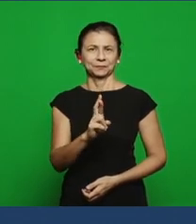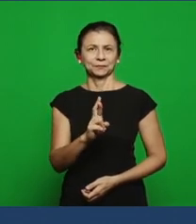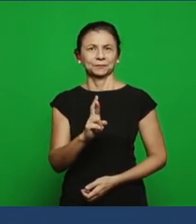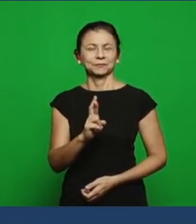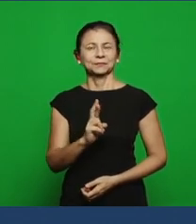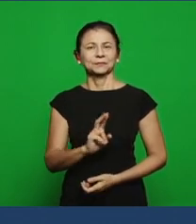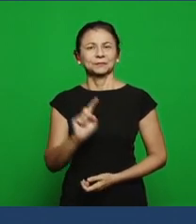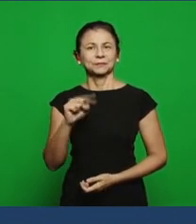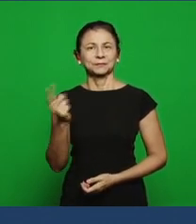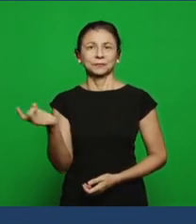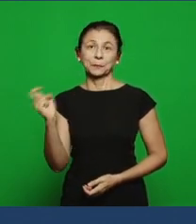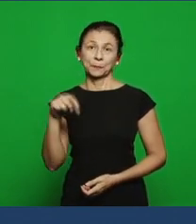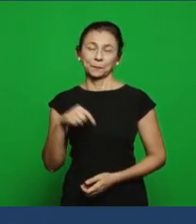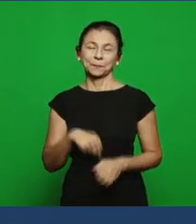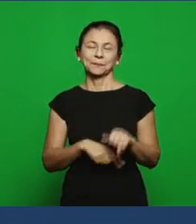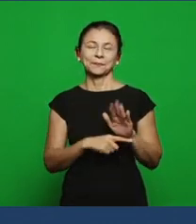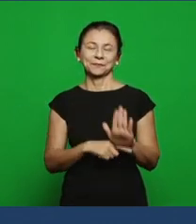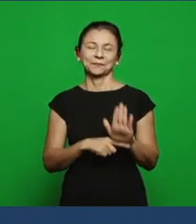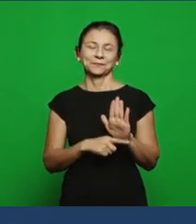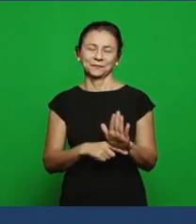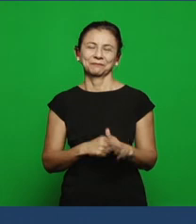we'll return to help with something